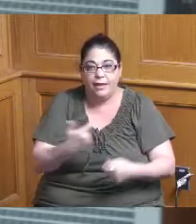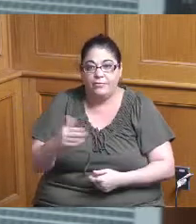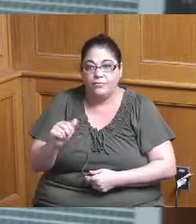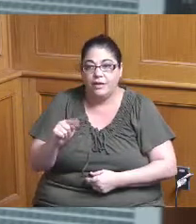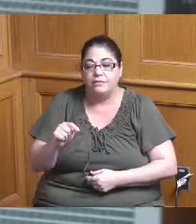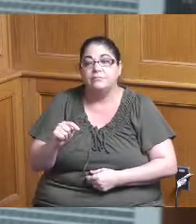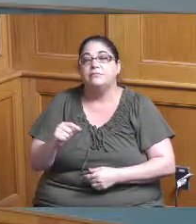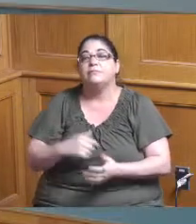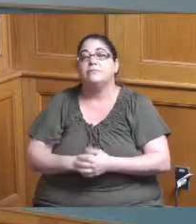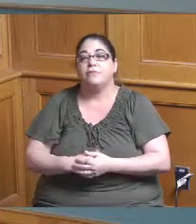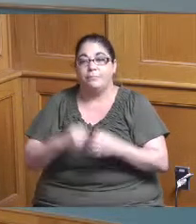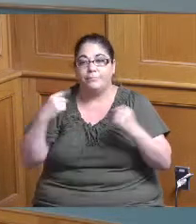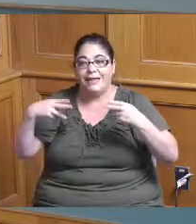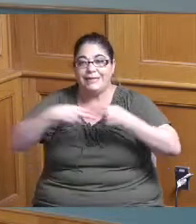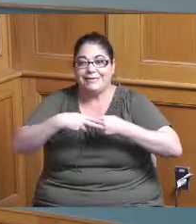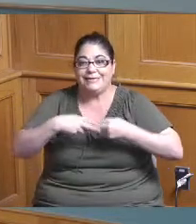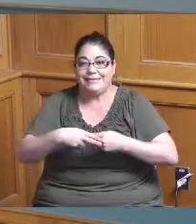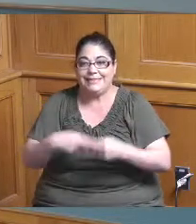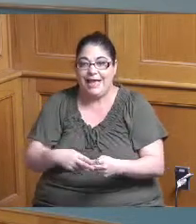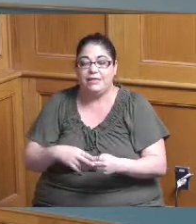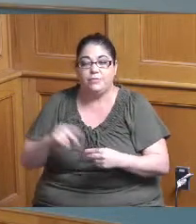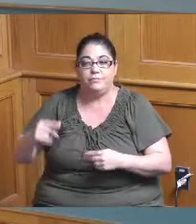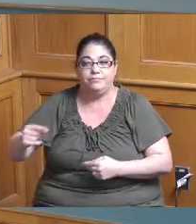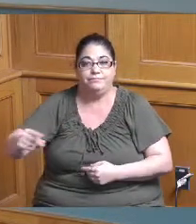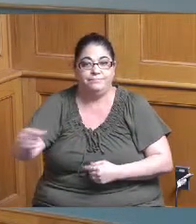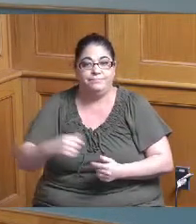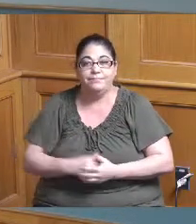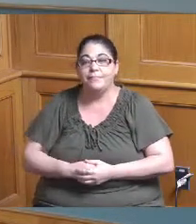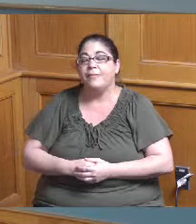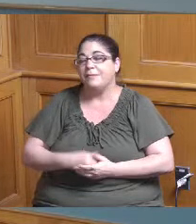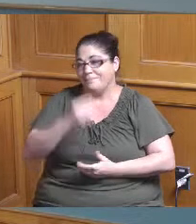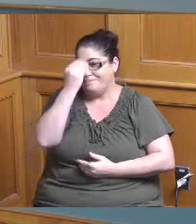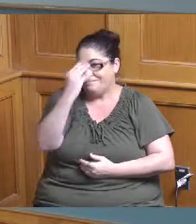I'm going to have to move faster than I would like but at the onset I do just want to emphasize that